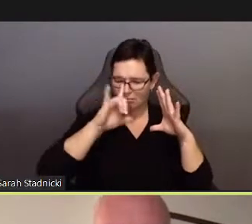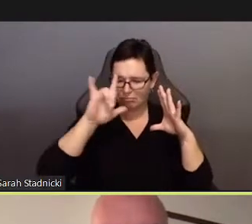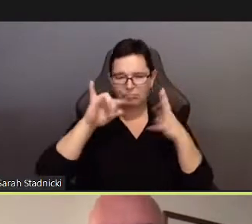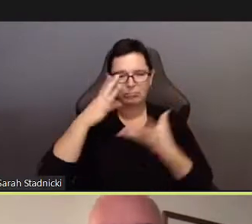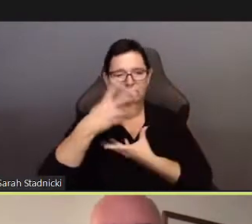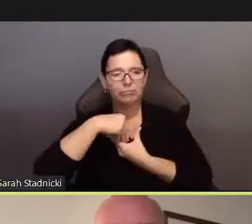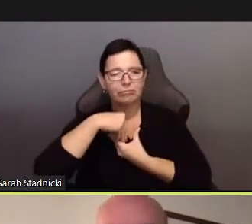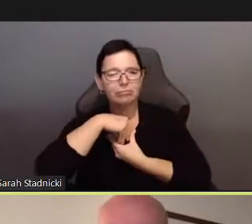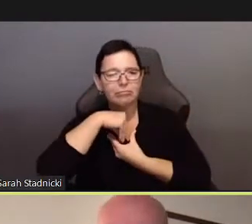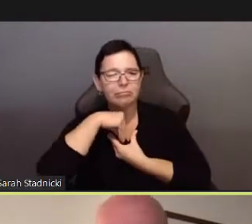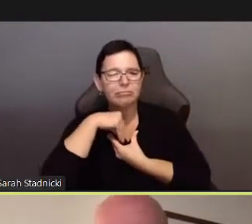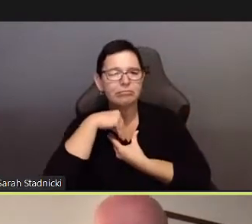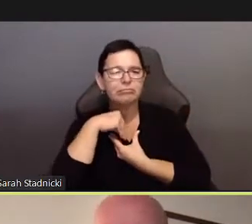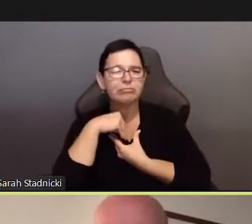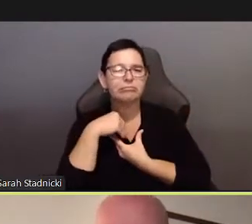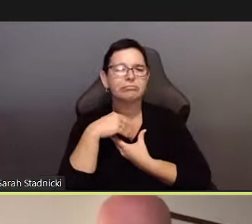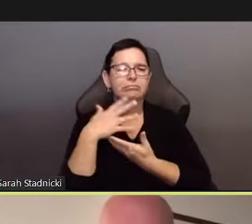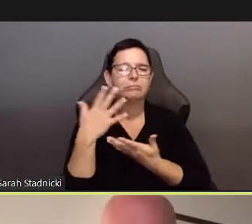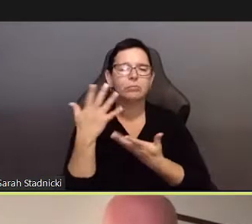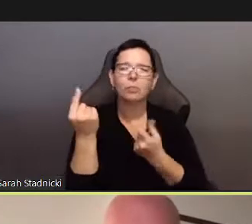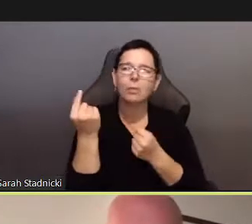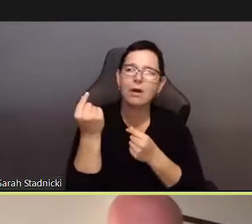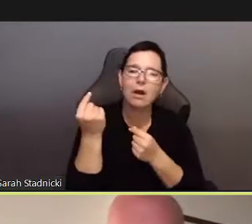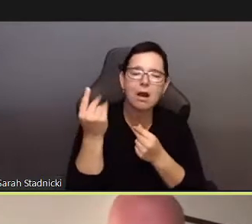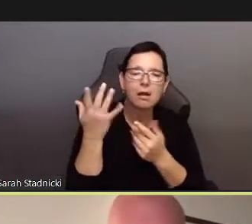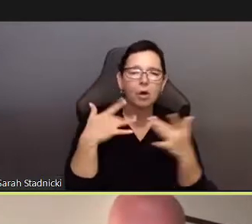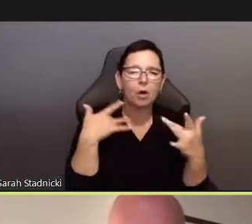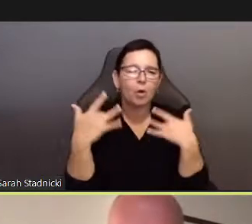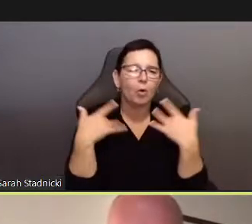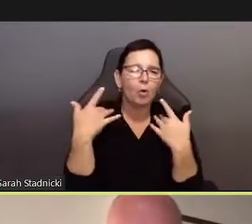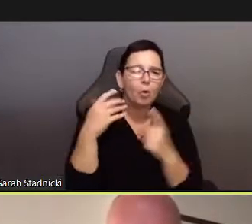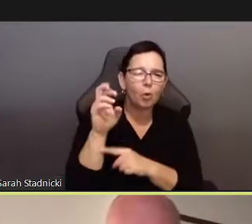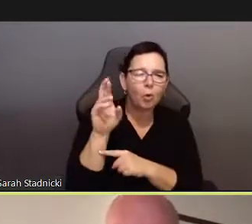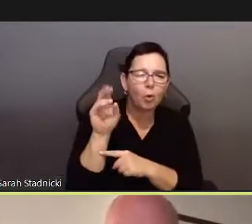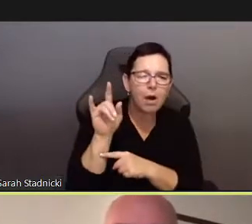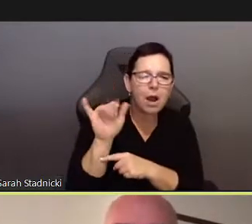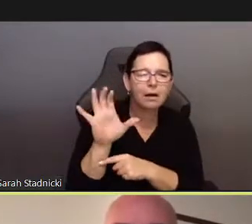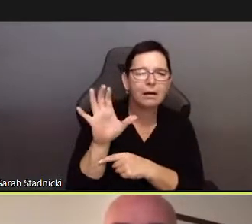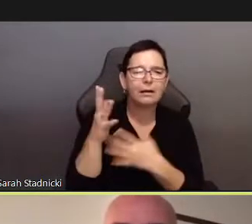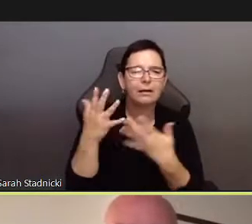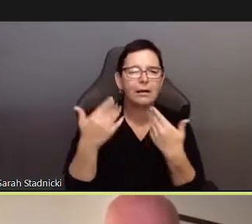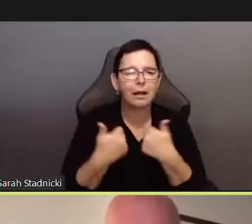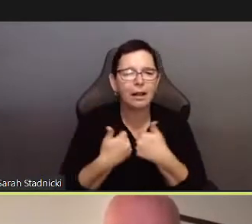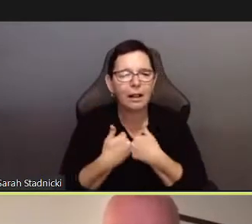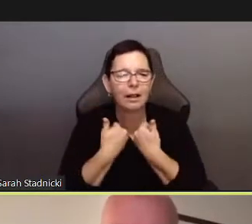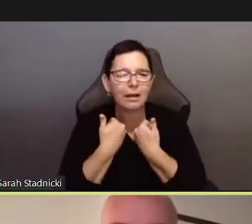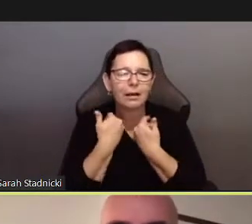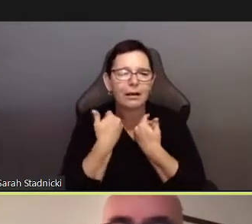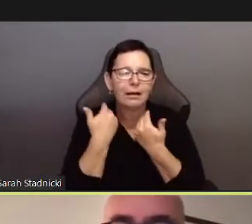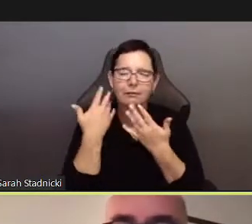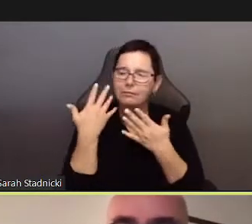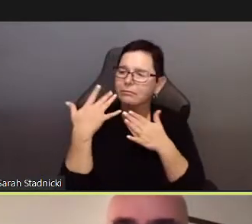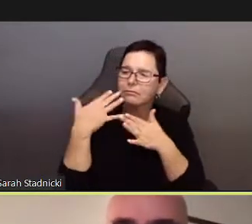Taken at various points over the past year, Dean Smeshima’s two photo series, being alone an zu vershenken, to vie away,